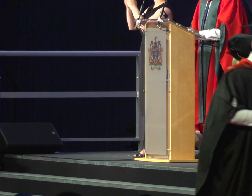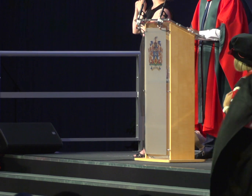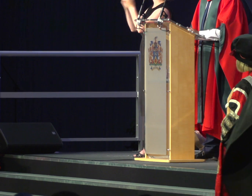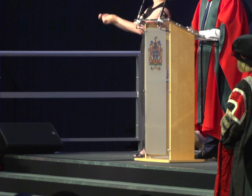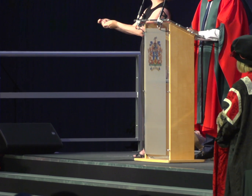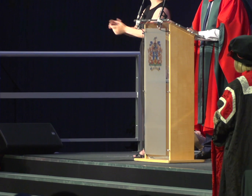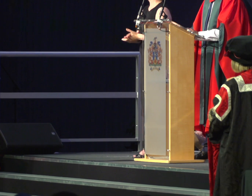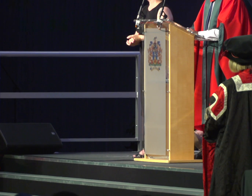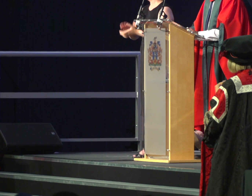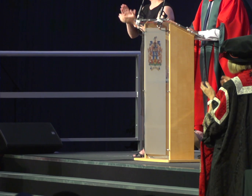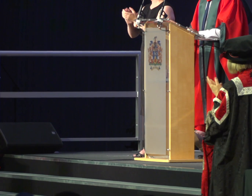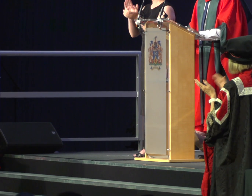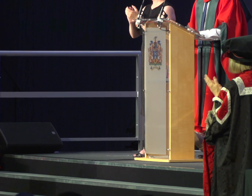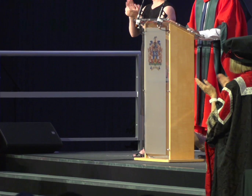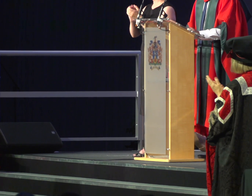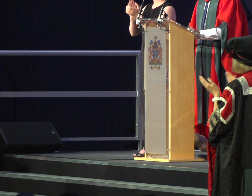And with the University Prize